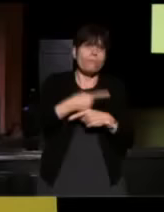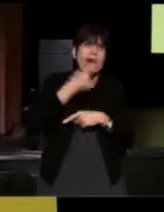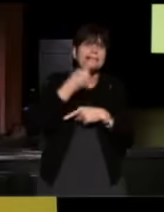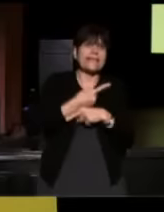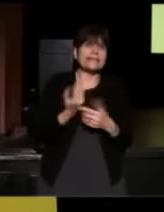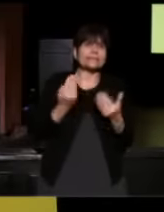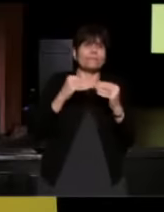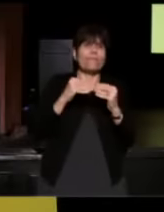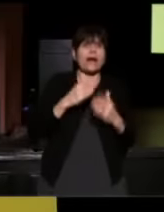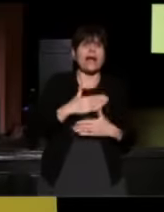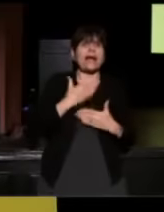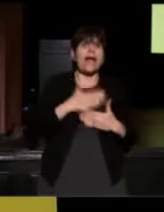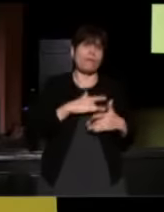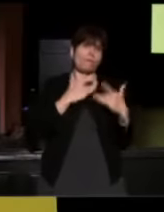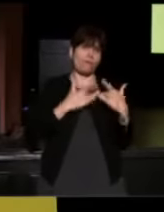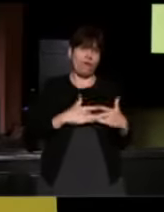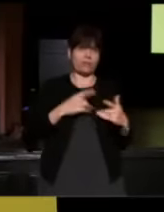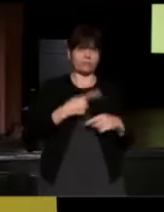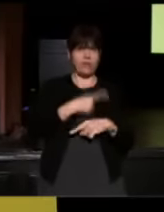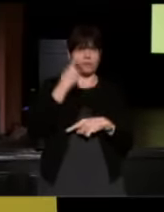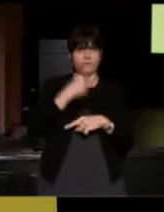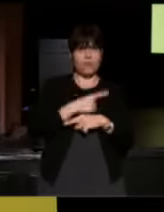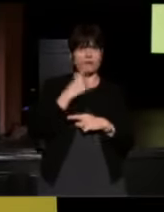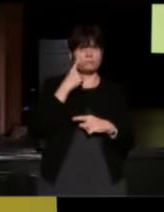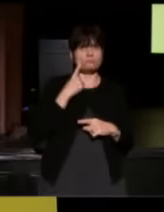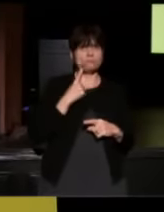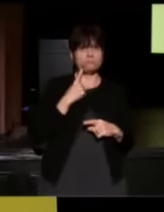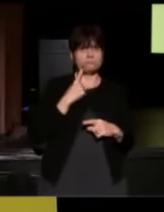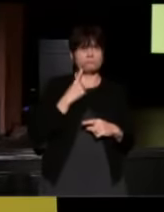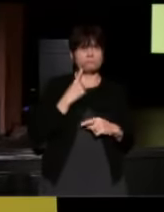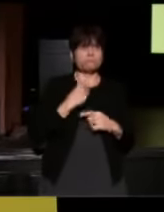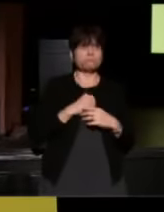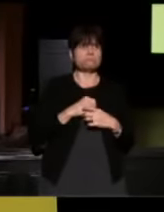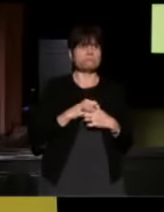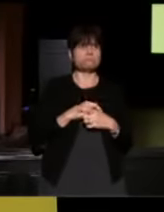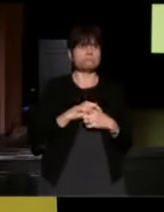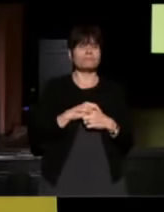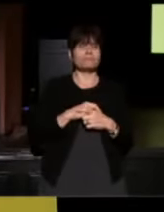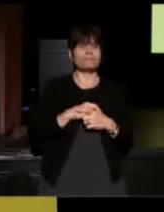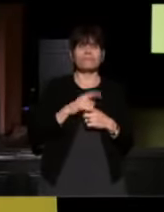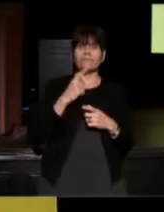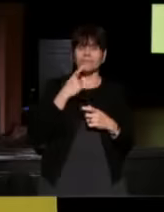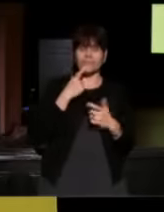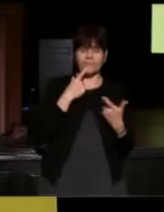(voice shaking) Happy Valentine's Day. (Danny) (voice shaking)I could write on and on about it.